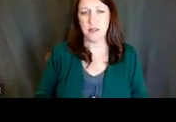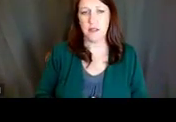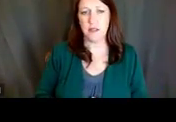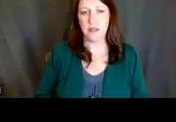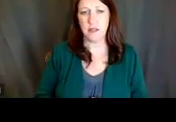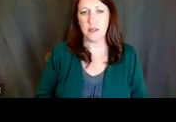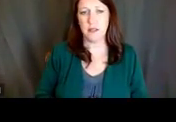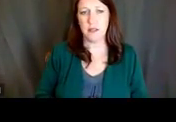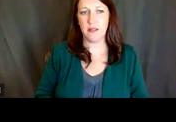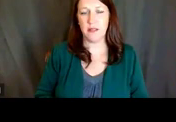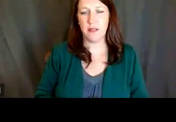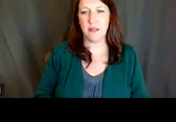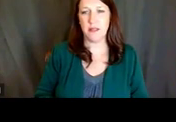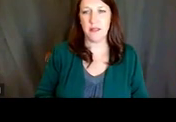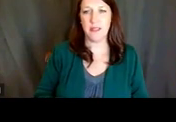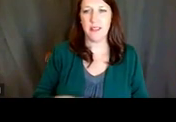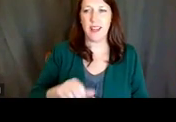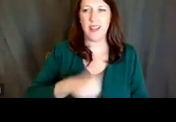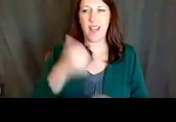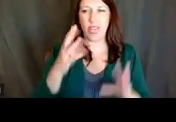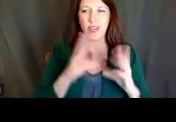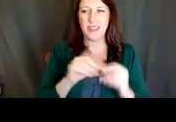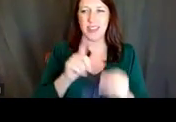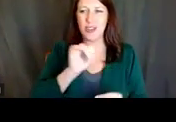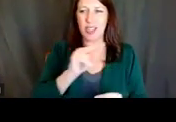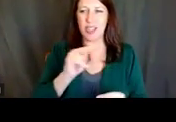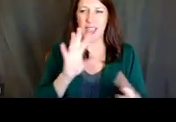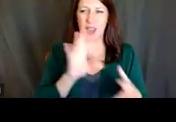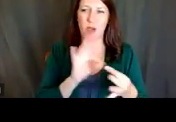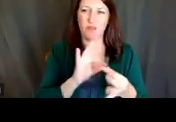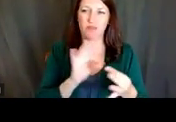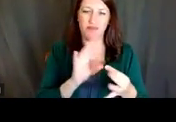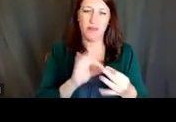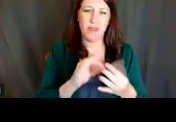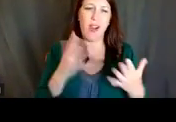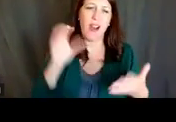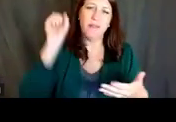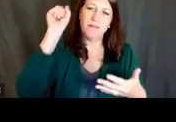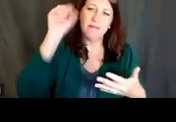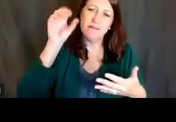in an upcoming session. She's already shared with you some examples of some assessments,